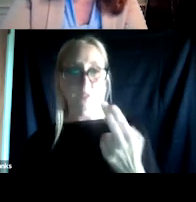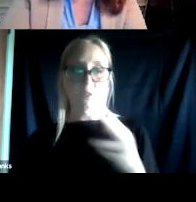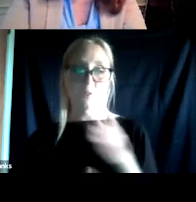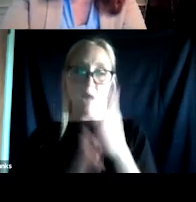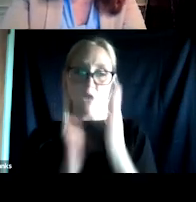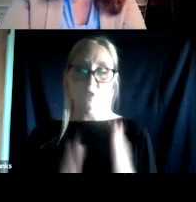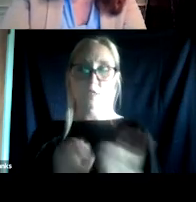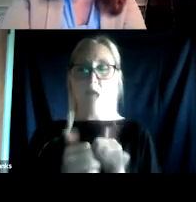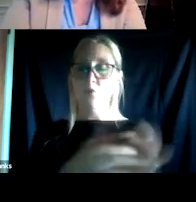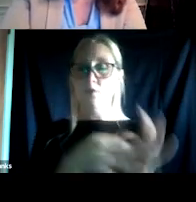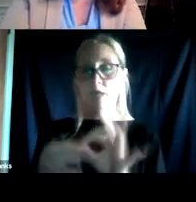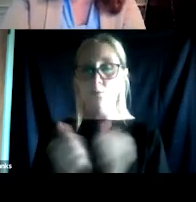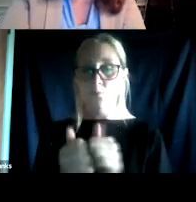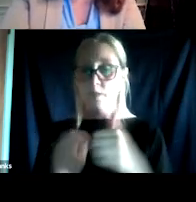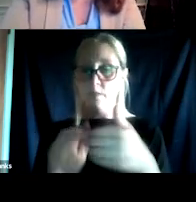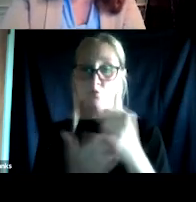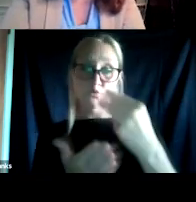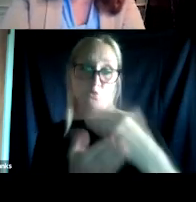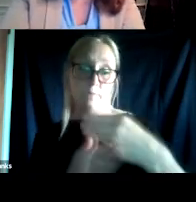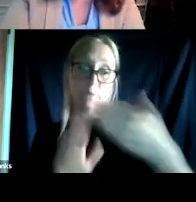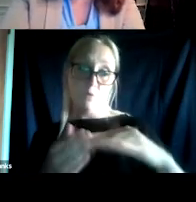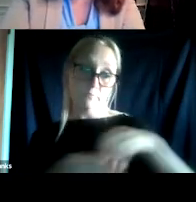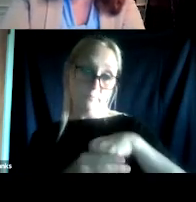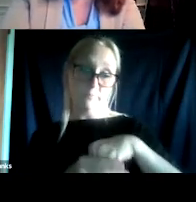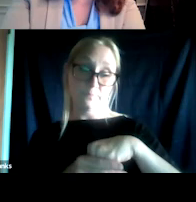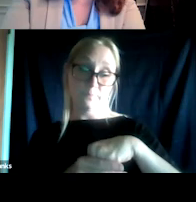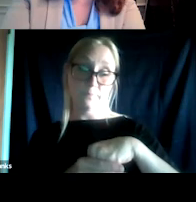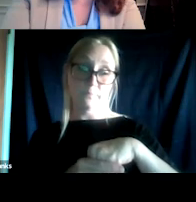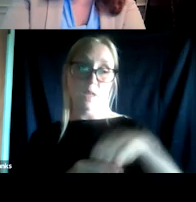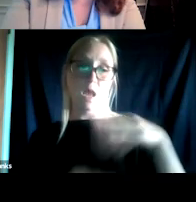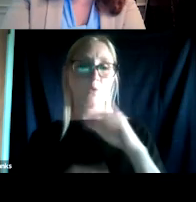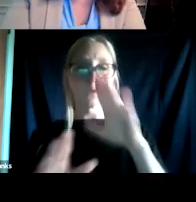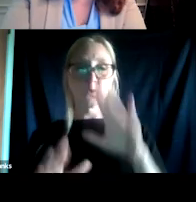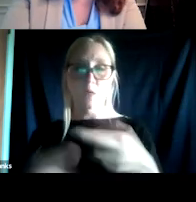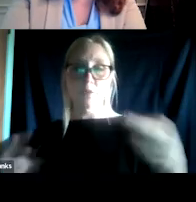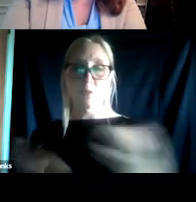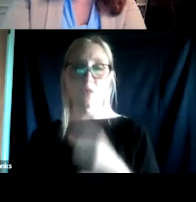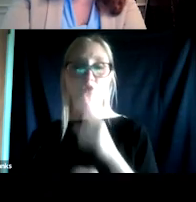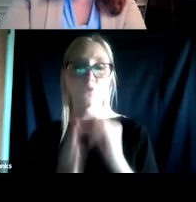in your communities. So just a really great resource there, wanted to make sure folks know about that.